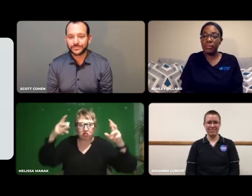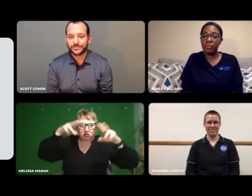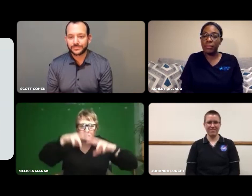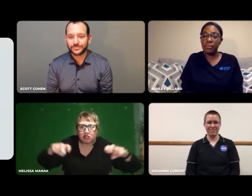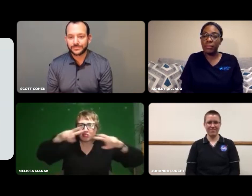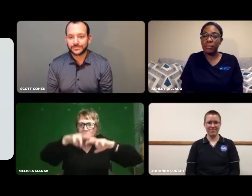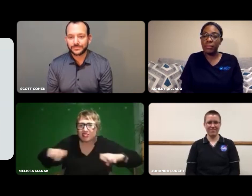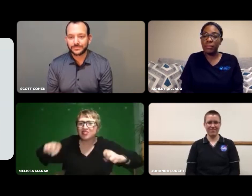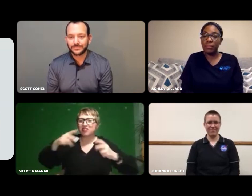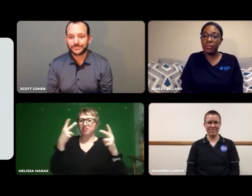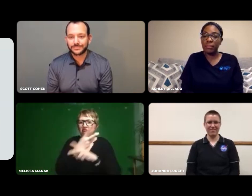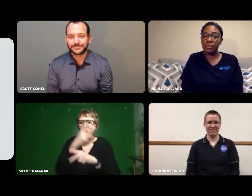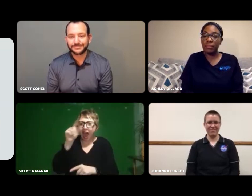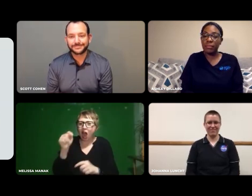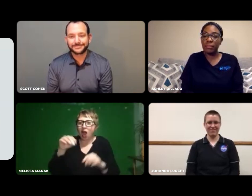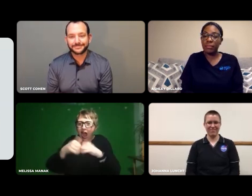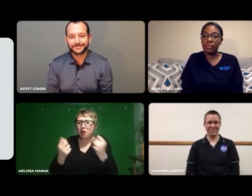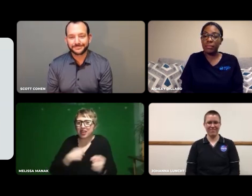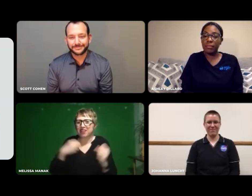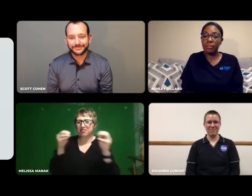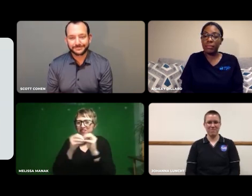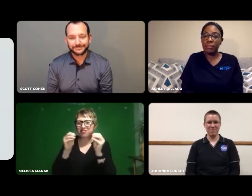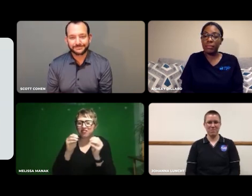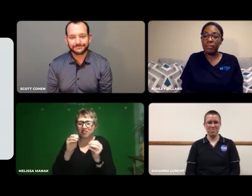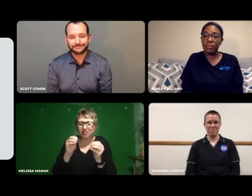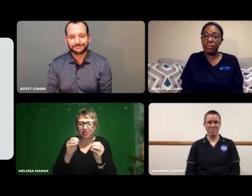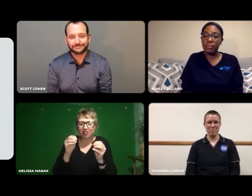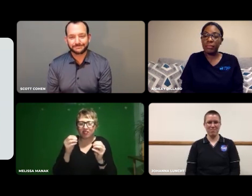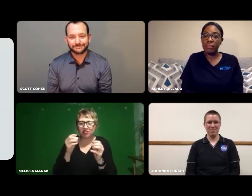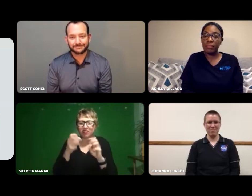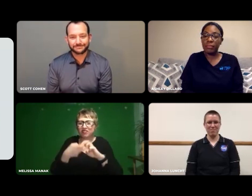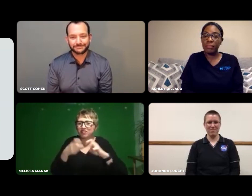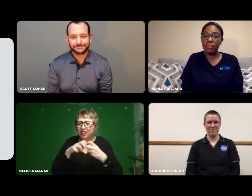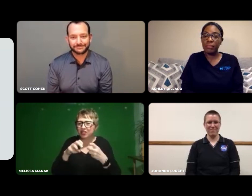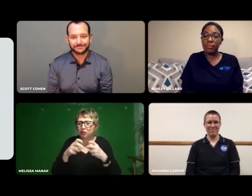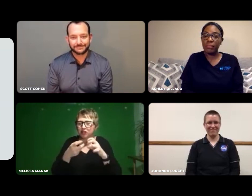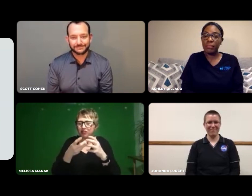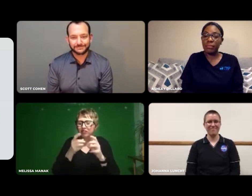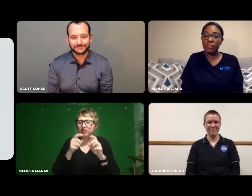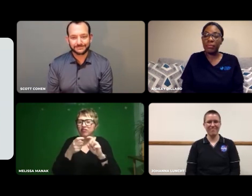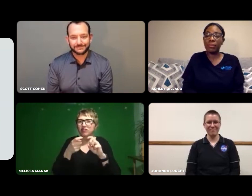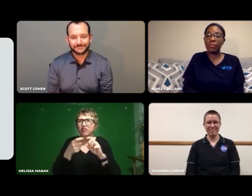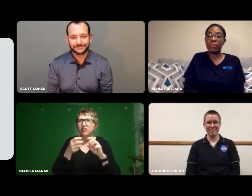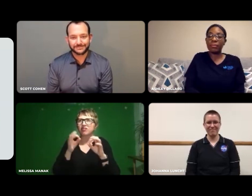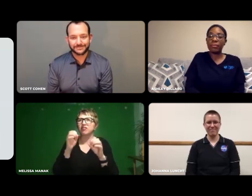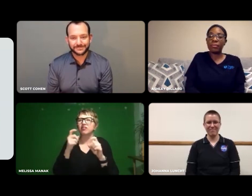I also want to be thought of as a problem solver too. I want to figure out how to...